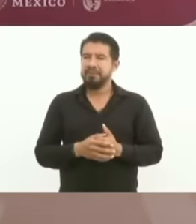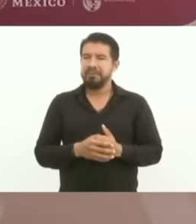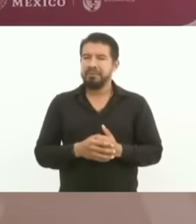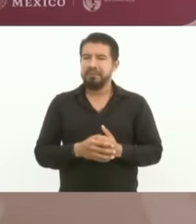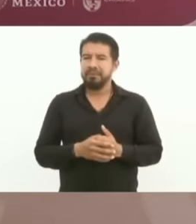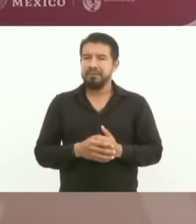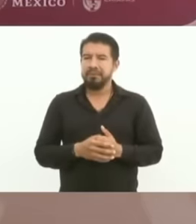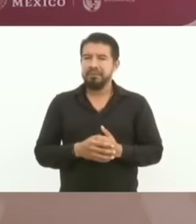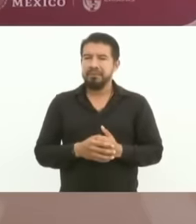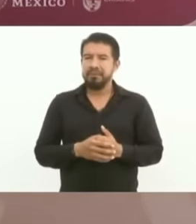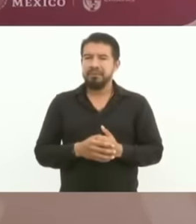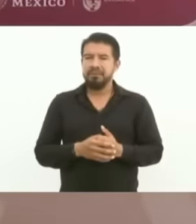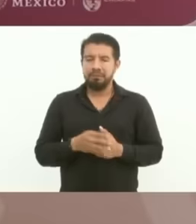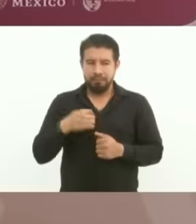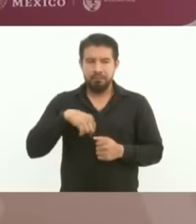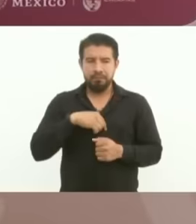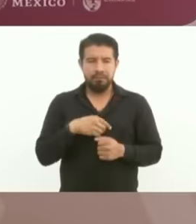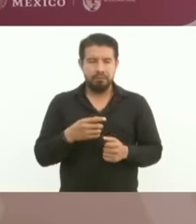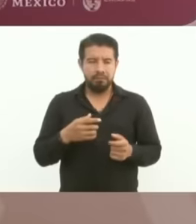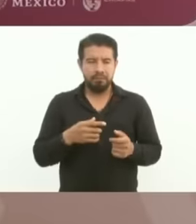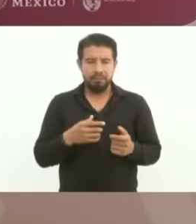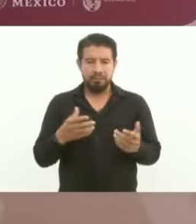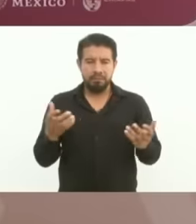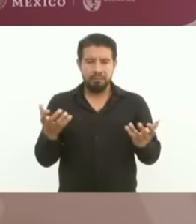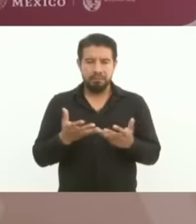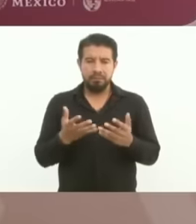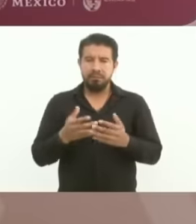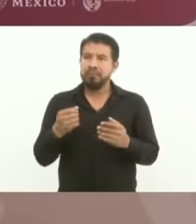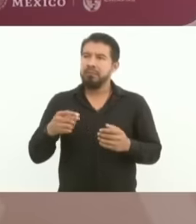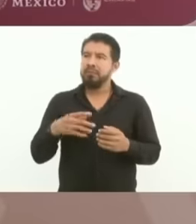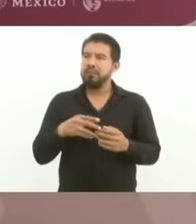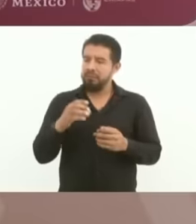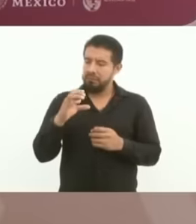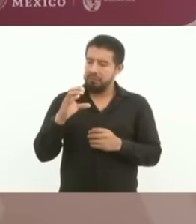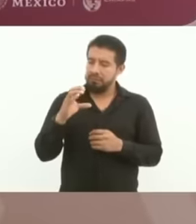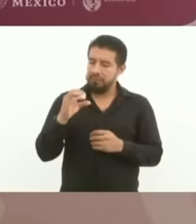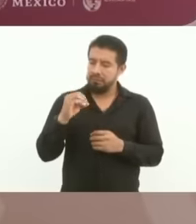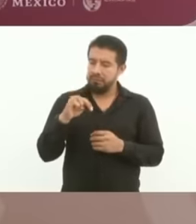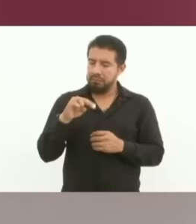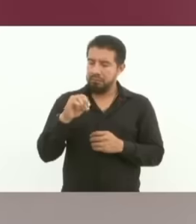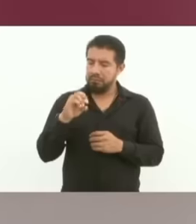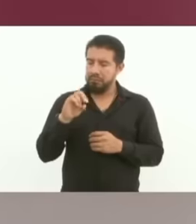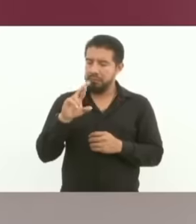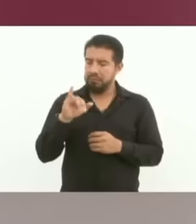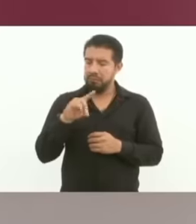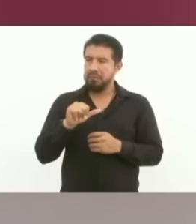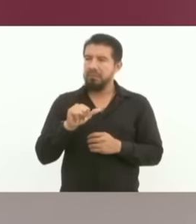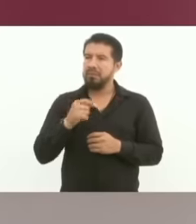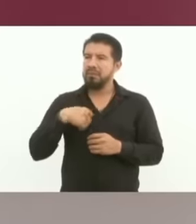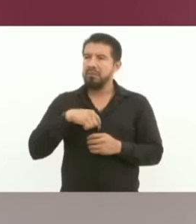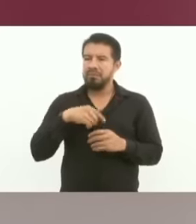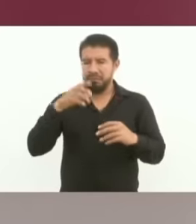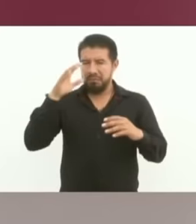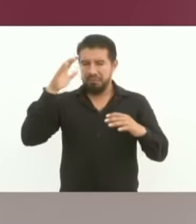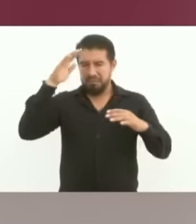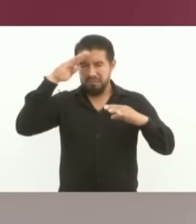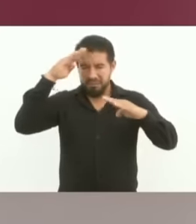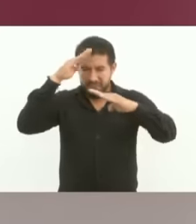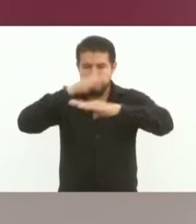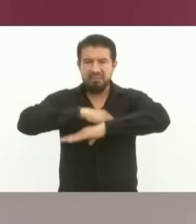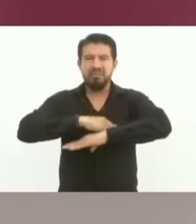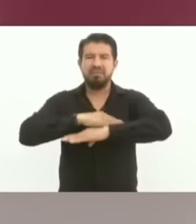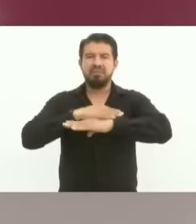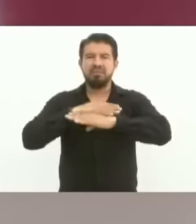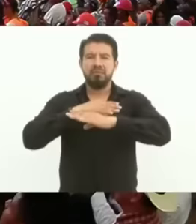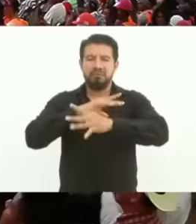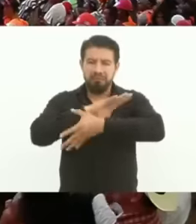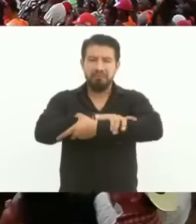eh assert the name of the municipality of La Concordia, we must go to the path of